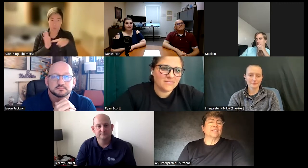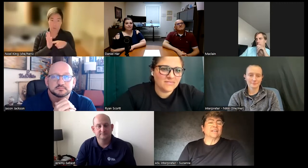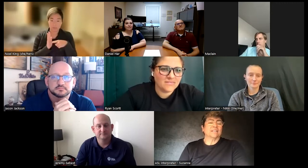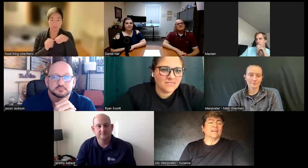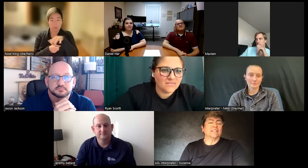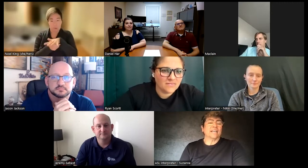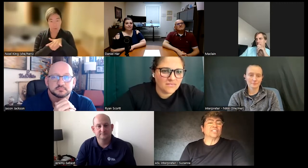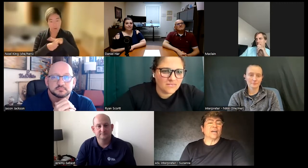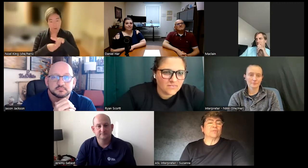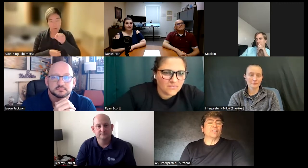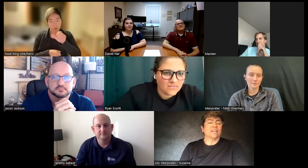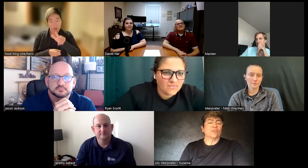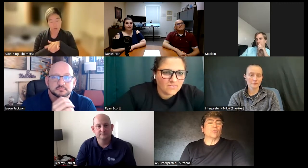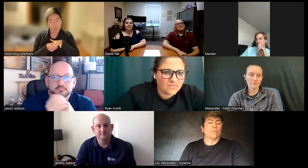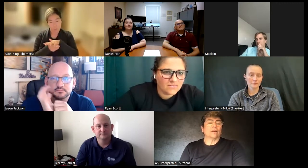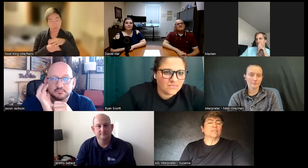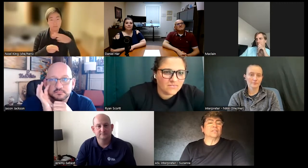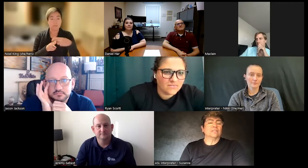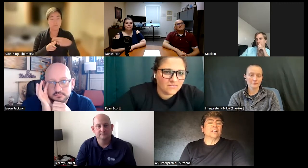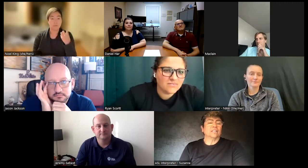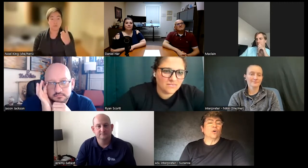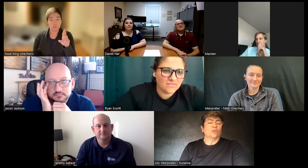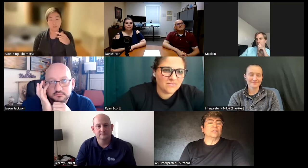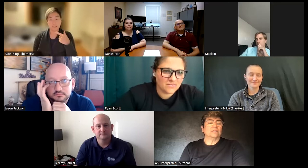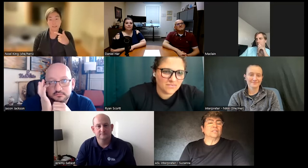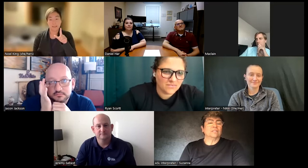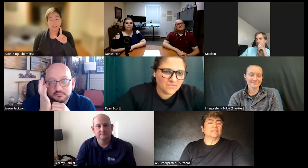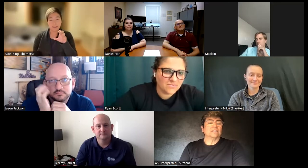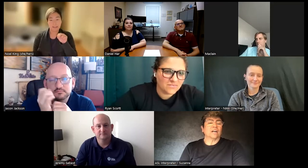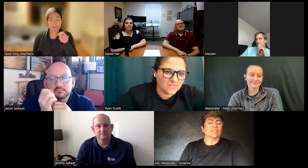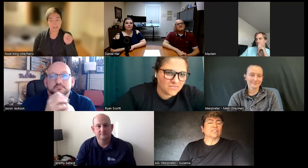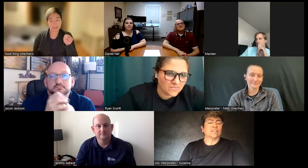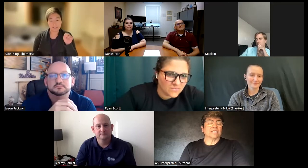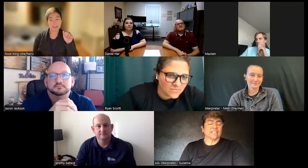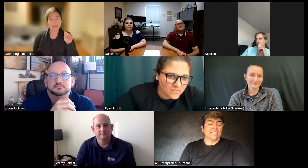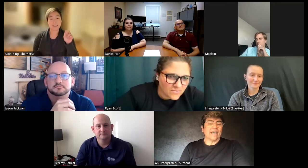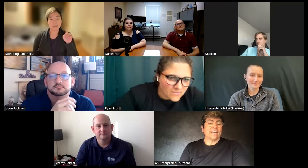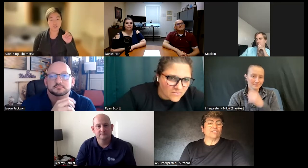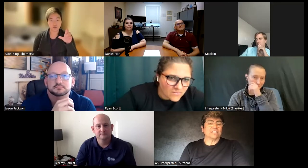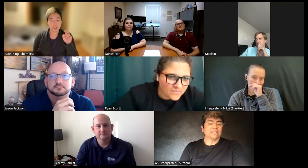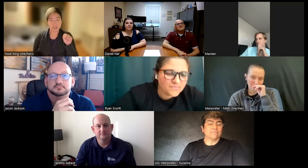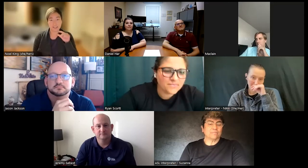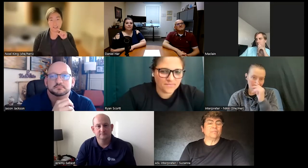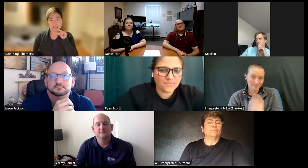uh the next chapter another role model a local Dr Glenn Anderson